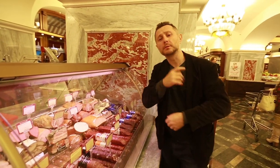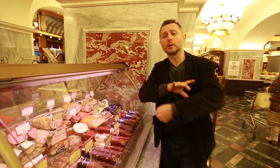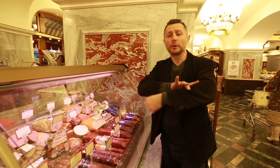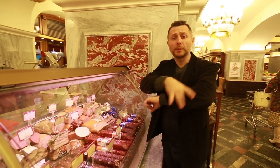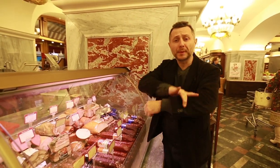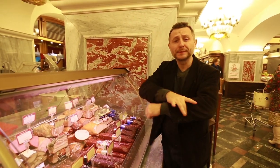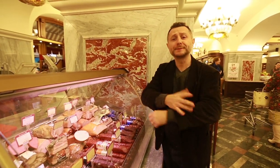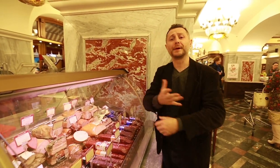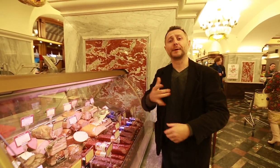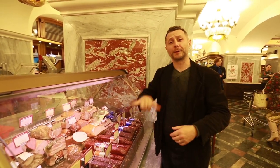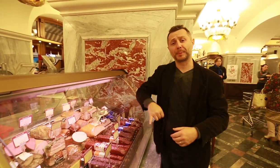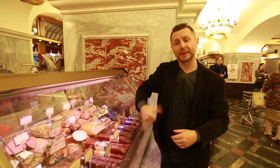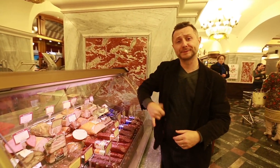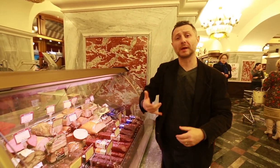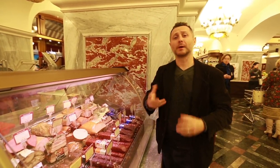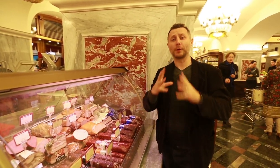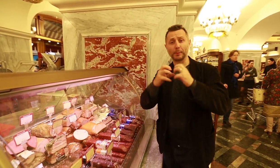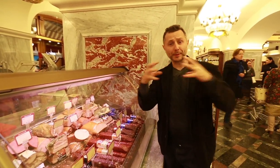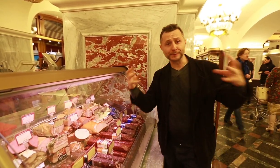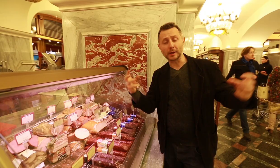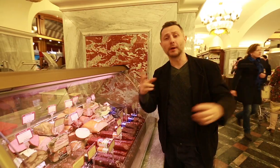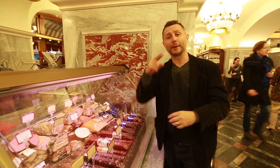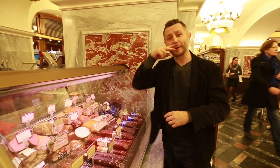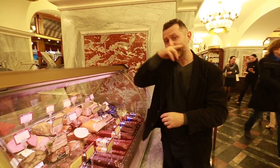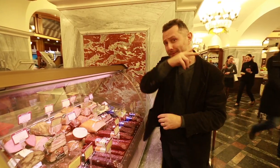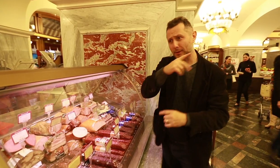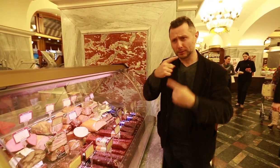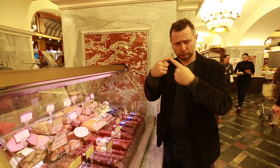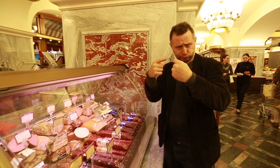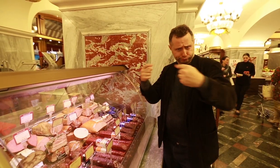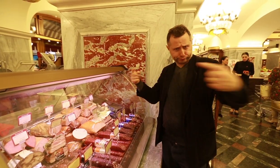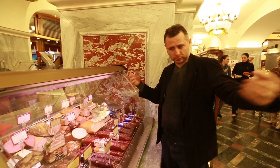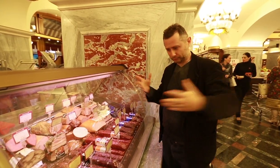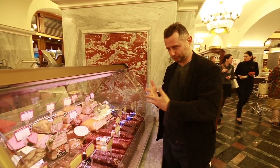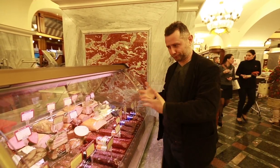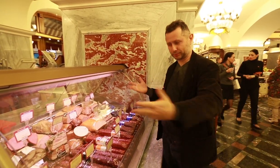me give you some examples from ASL and RSL.